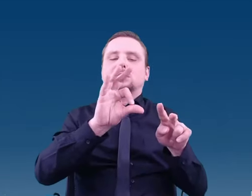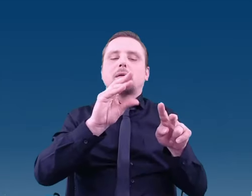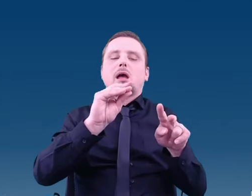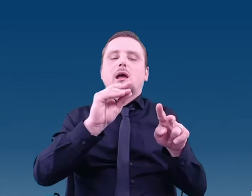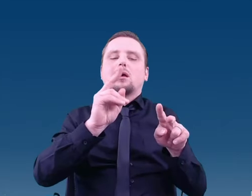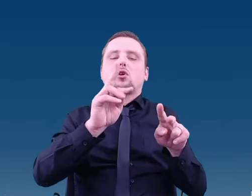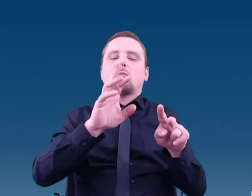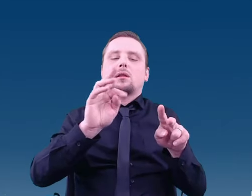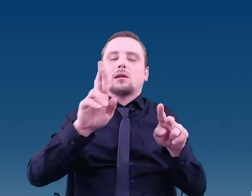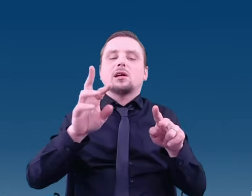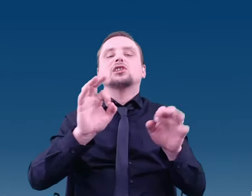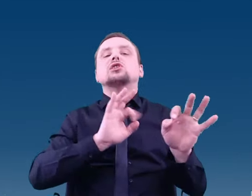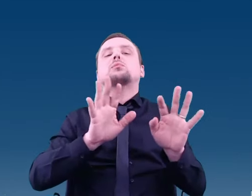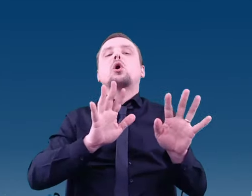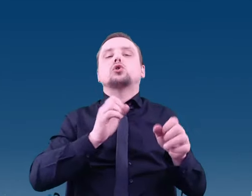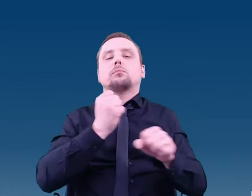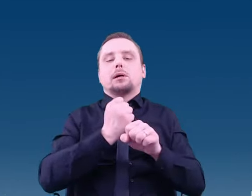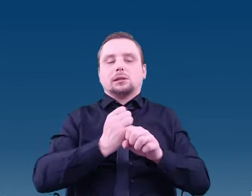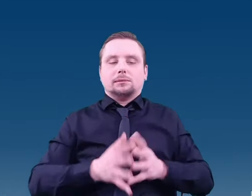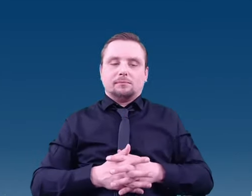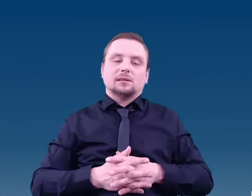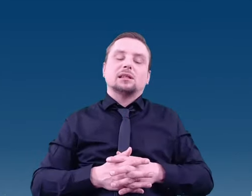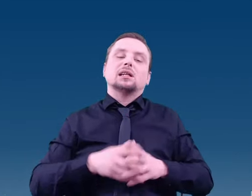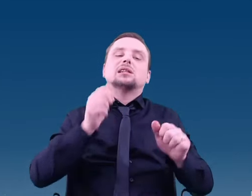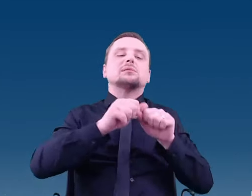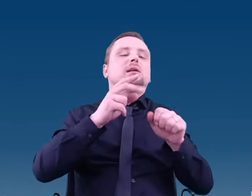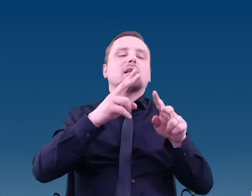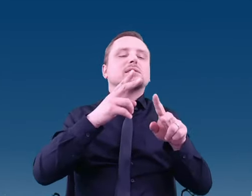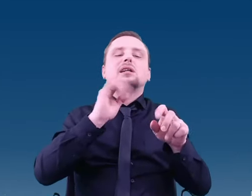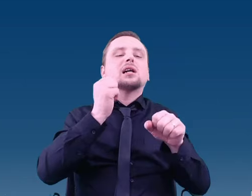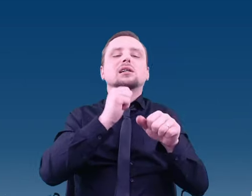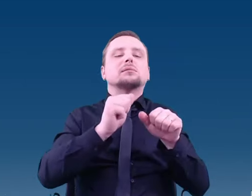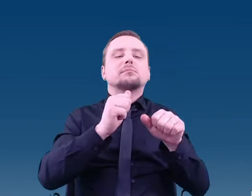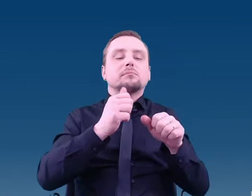Let's now examine how a MS works. We have a mixture of chemical compounds.